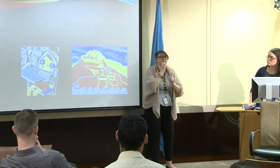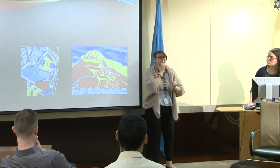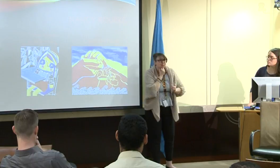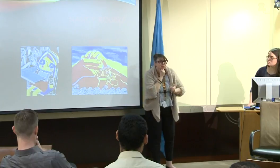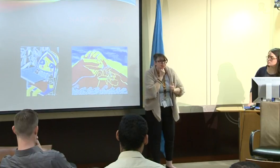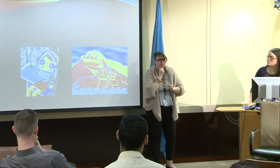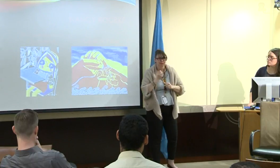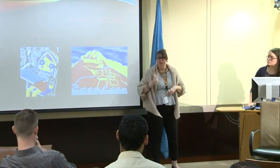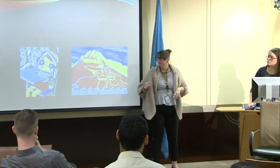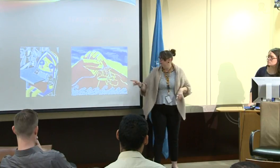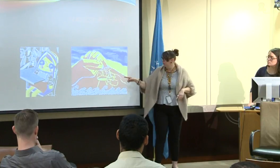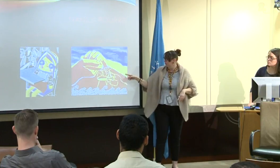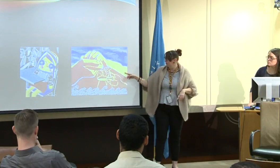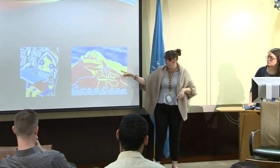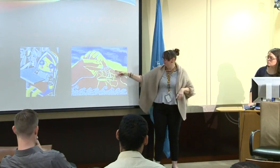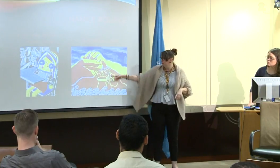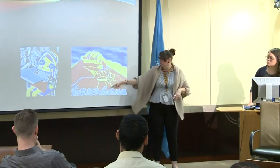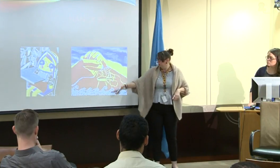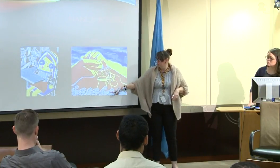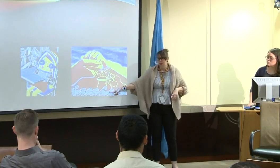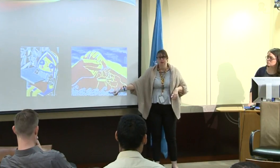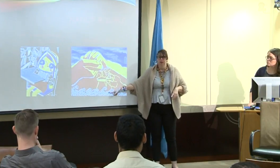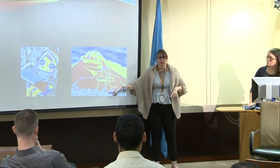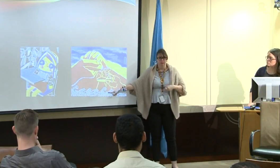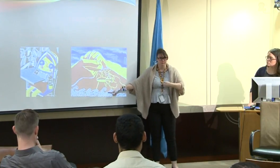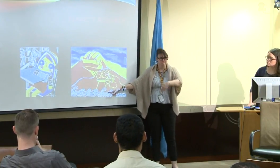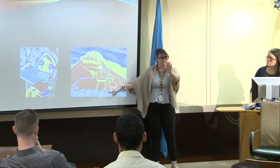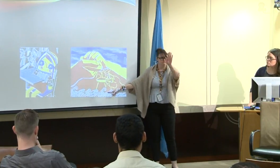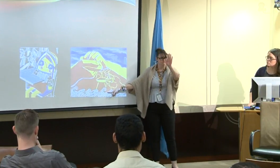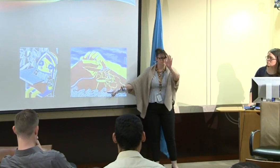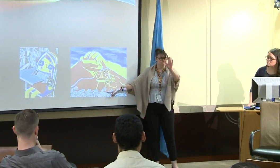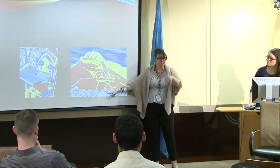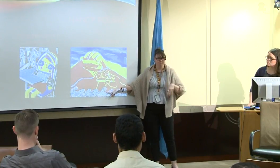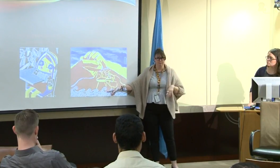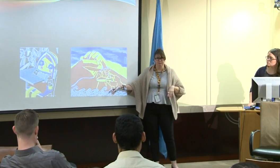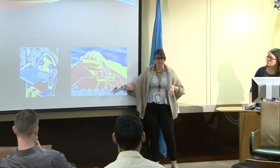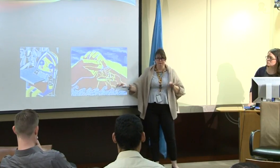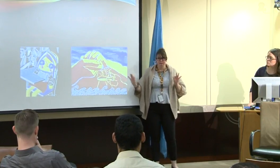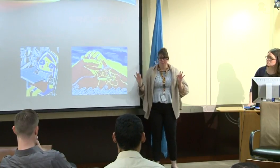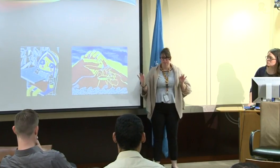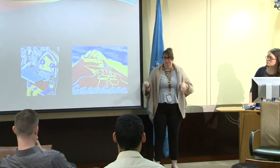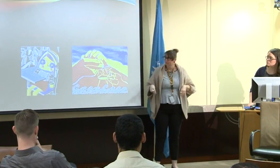defending our culture and cherishing it as a value of ours.